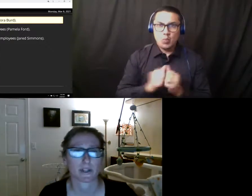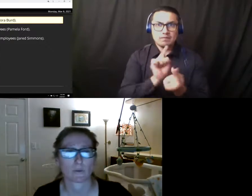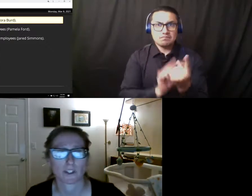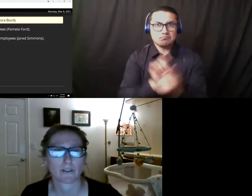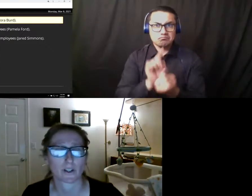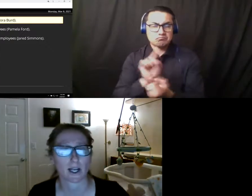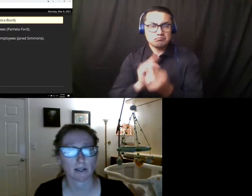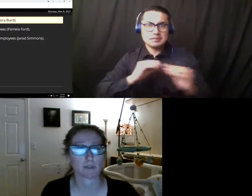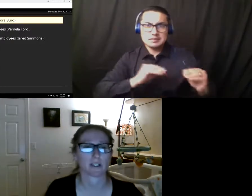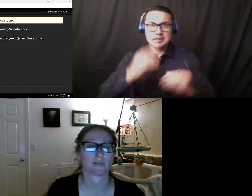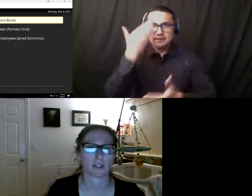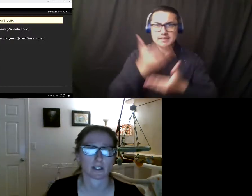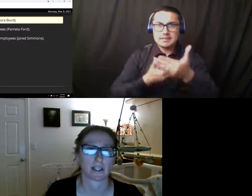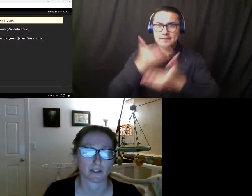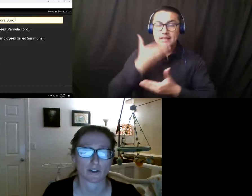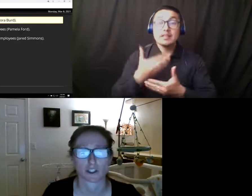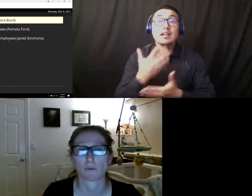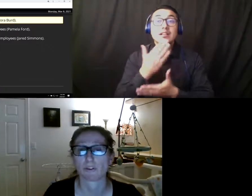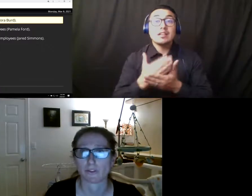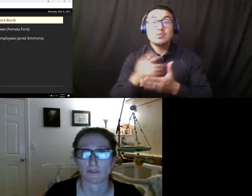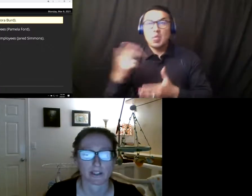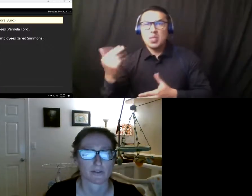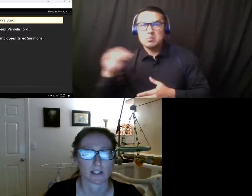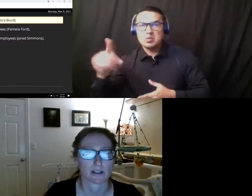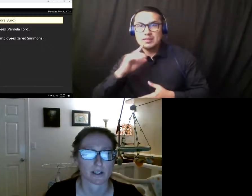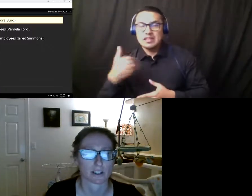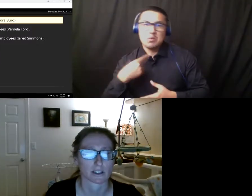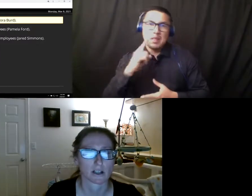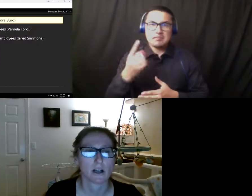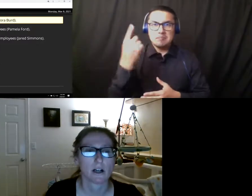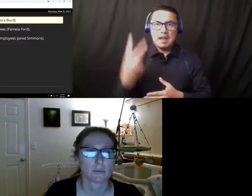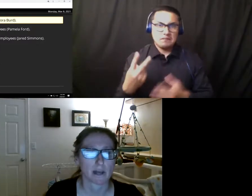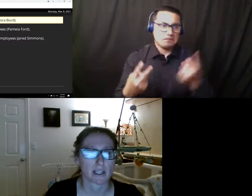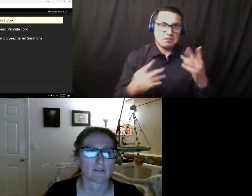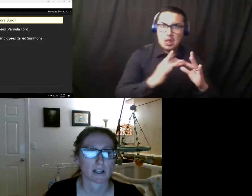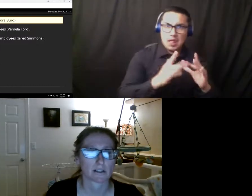wishing for a hybrid of online instruction with a few face-to-face sessions. Many faculty